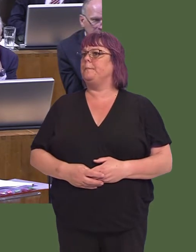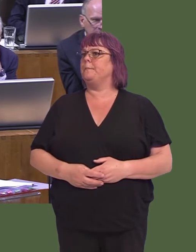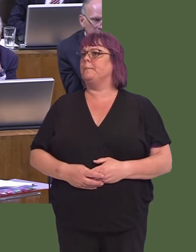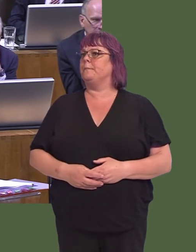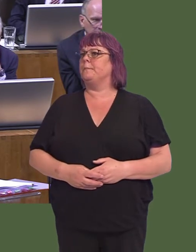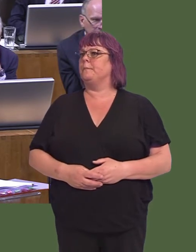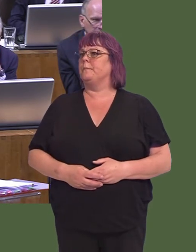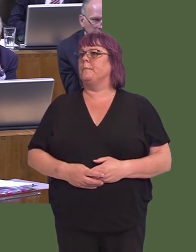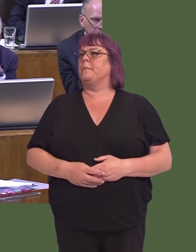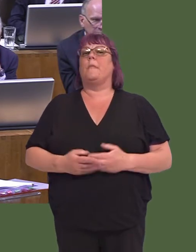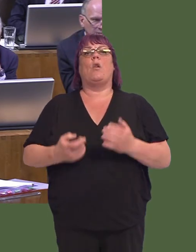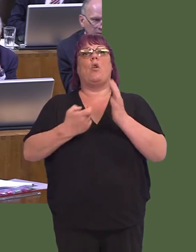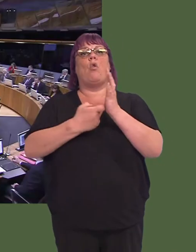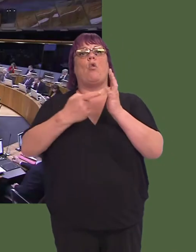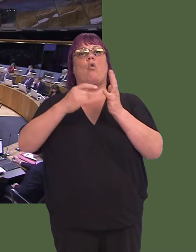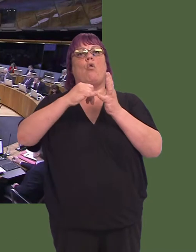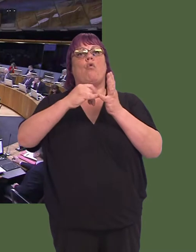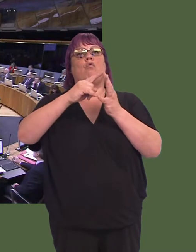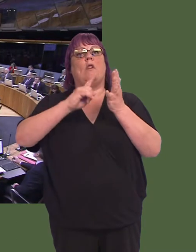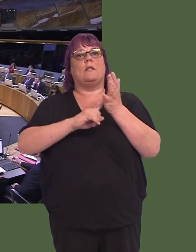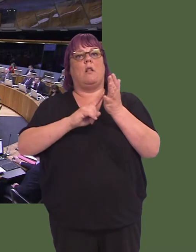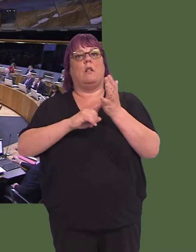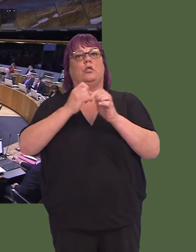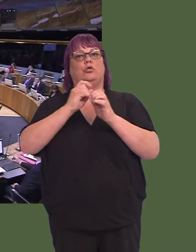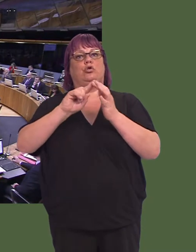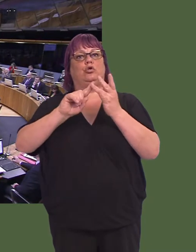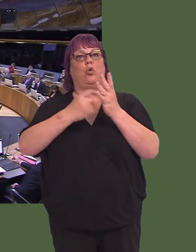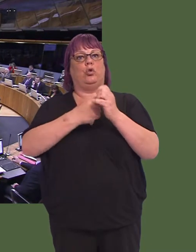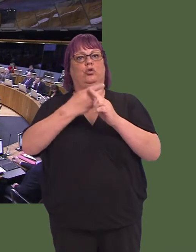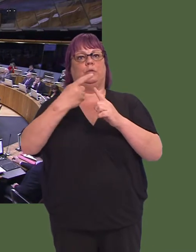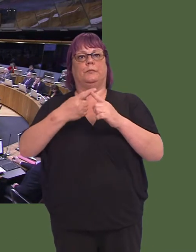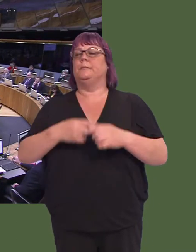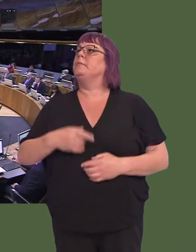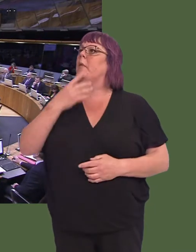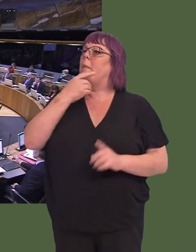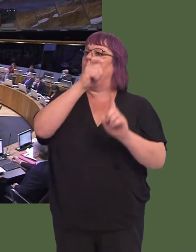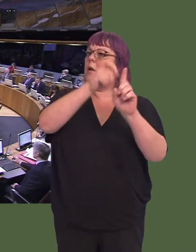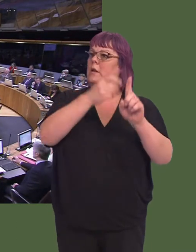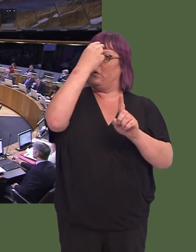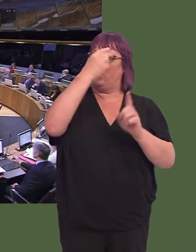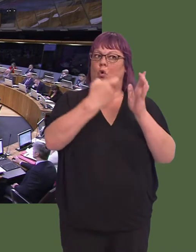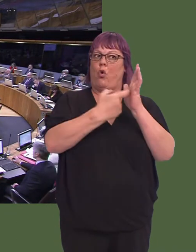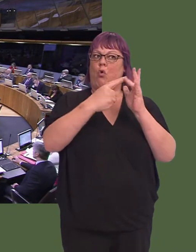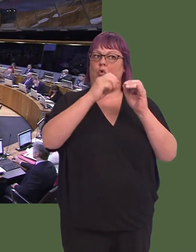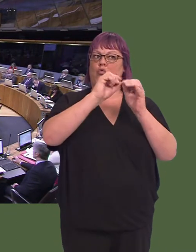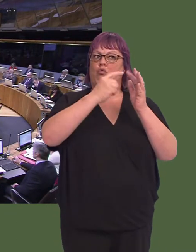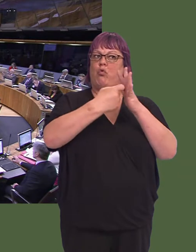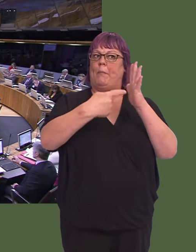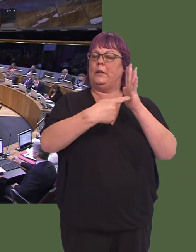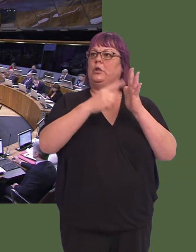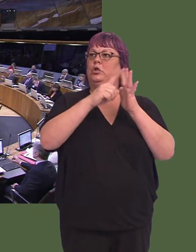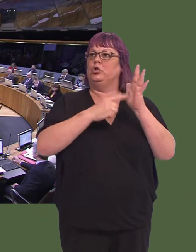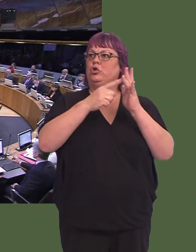Russell George AM: First Minister, a constituent, Mr Robert Jones, has recently informed me